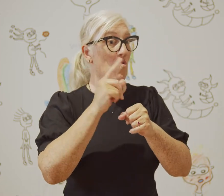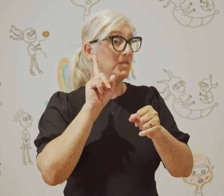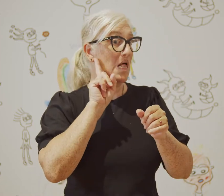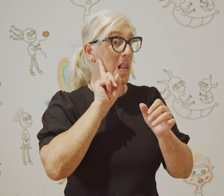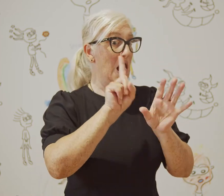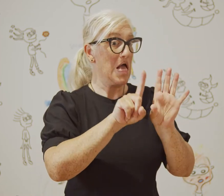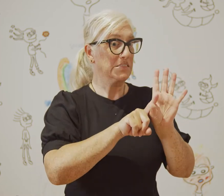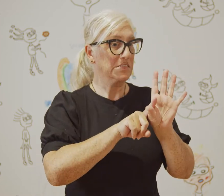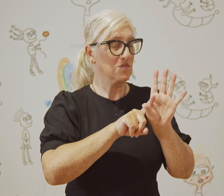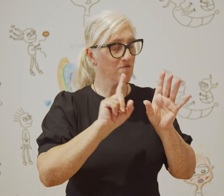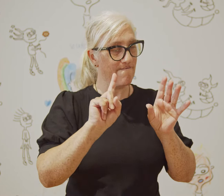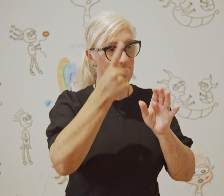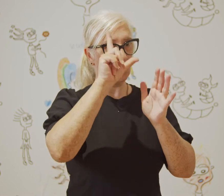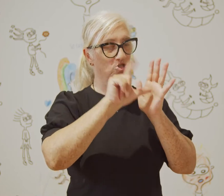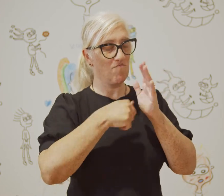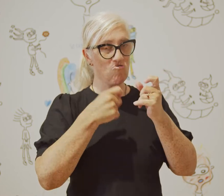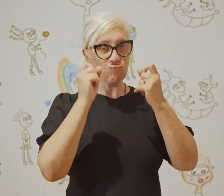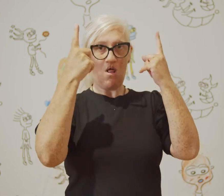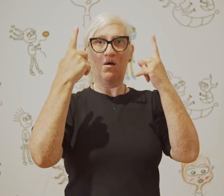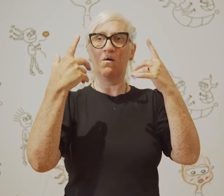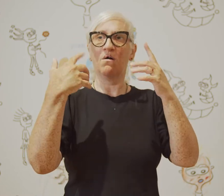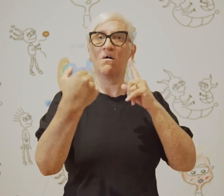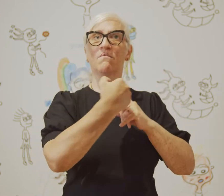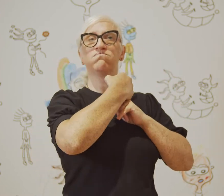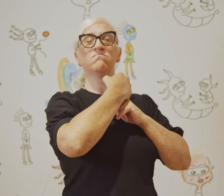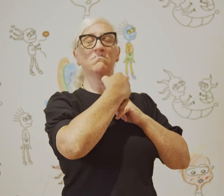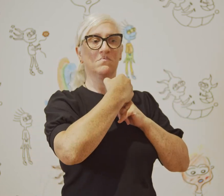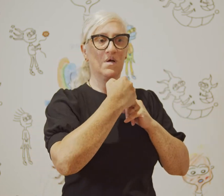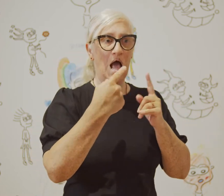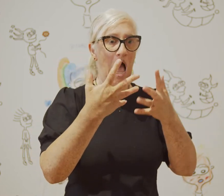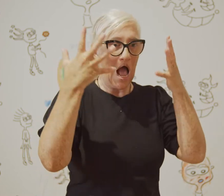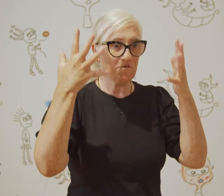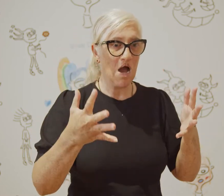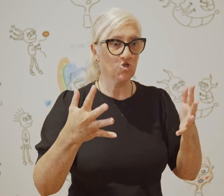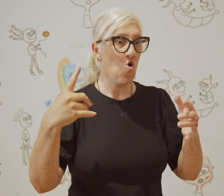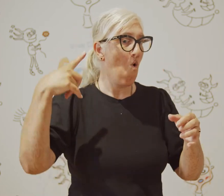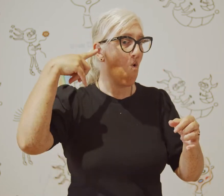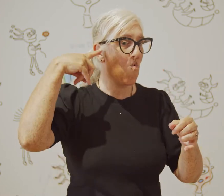Last year was the first time that I really took in just how much Audism has affected me.